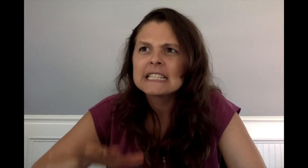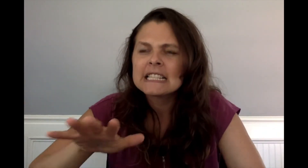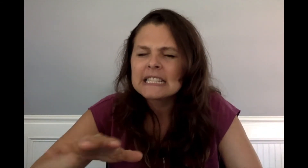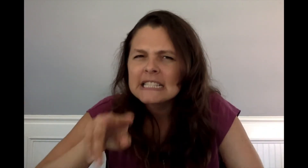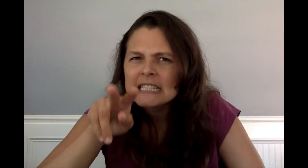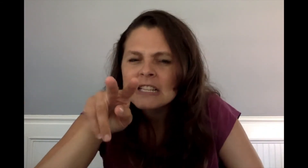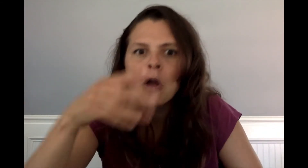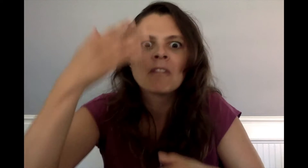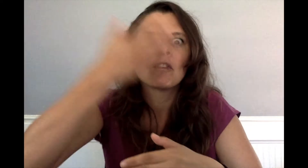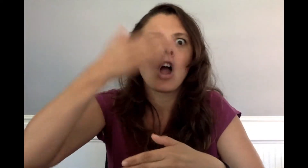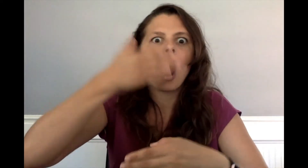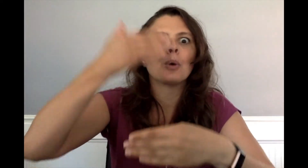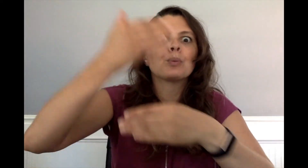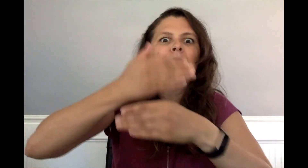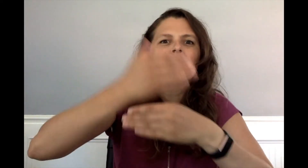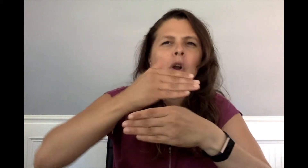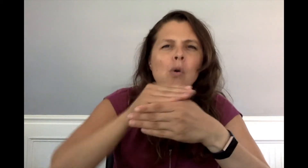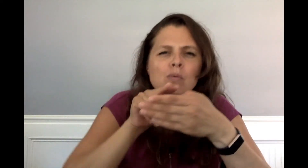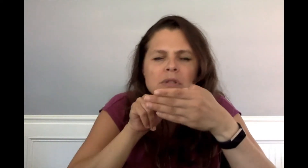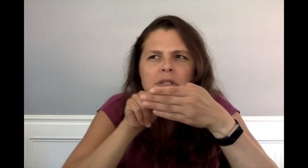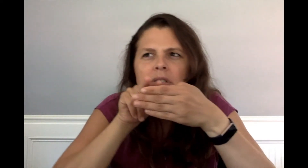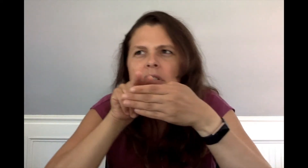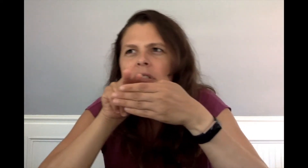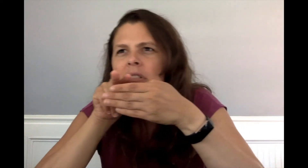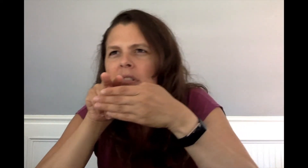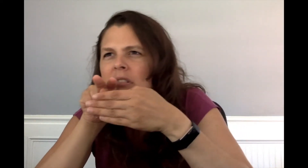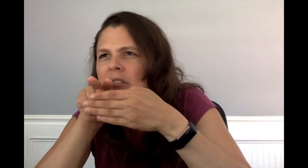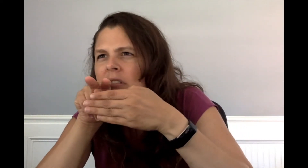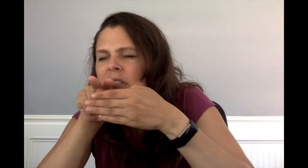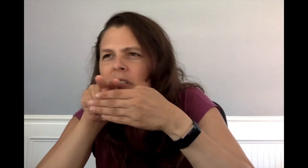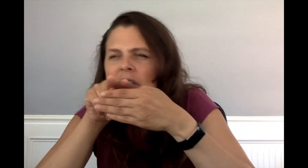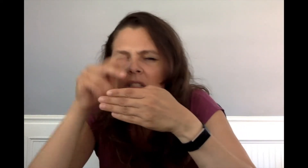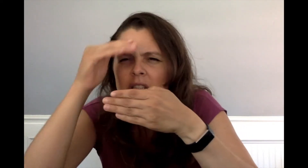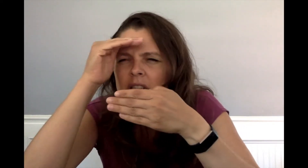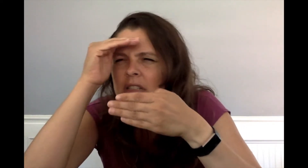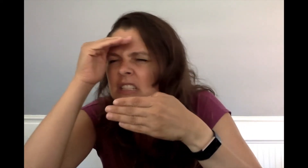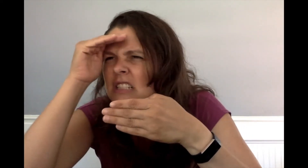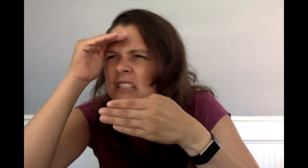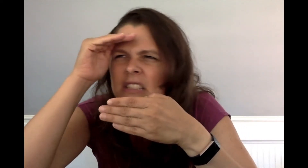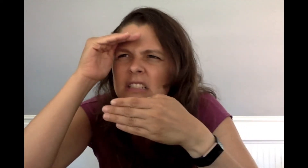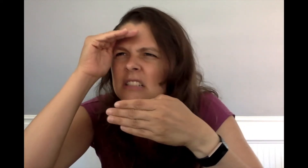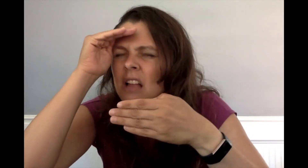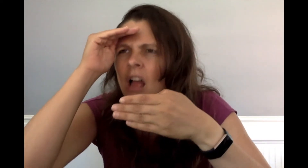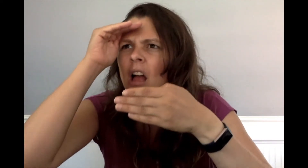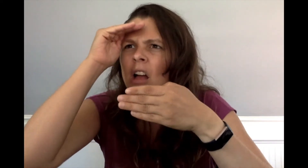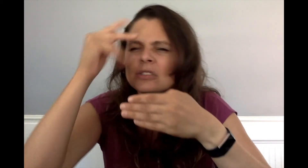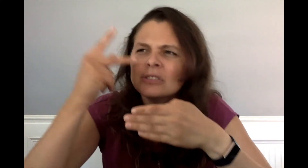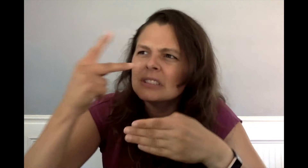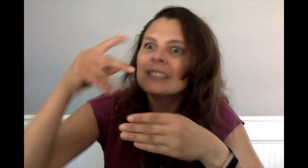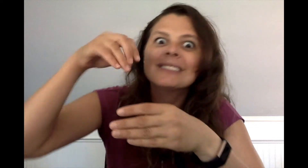and knees, they crawled to the front windows. Slowly Charlie and Frog raised their heads and peered inside.